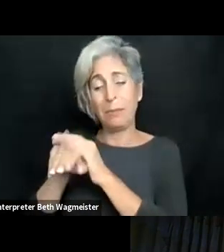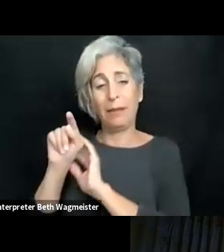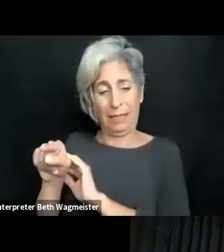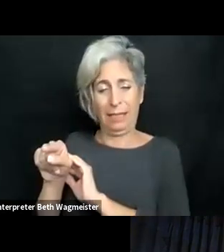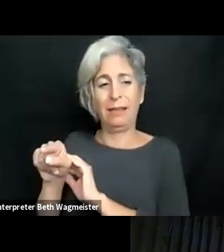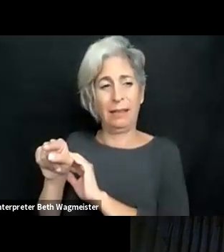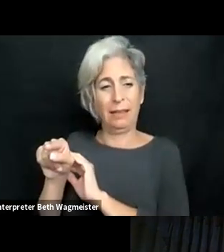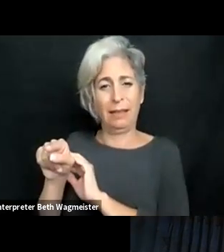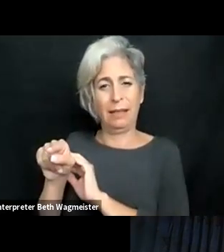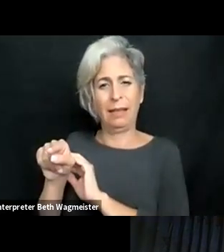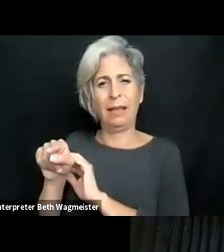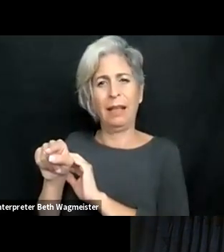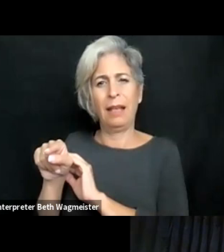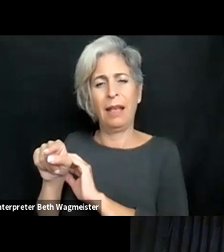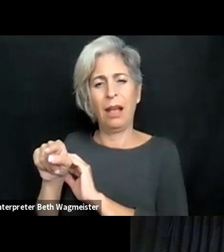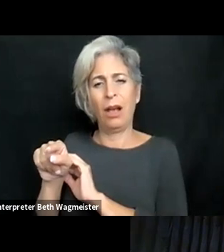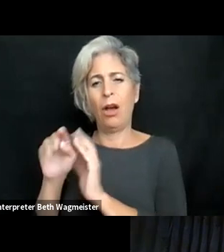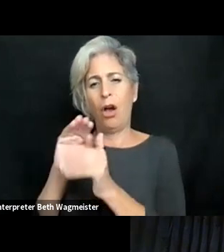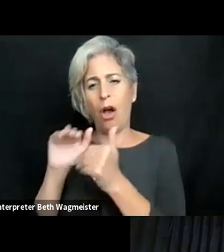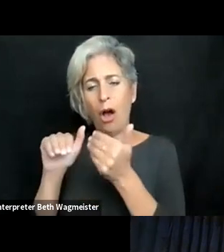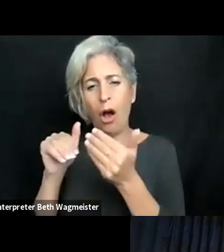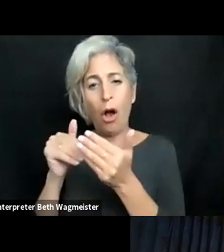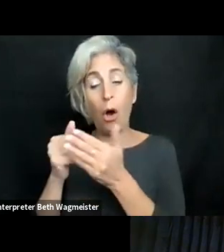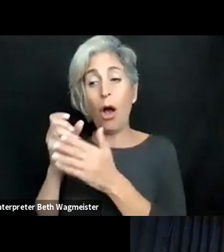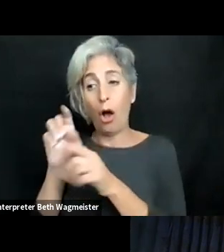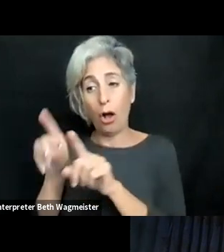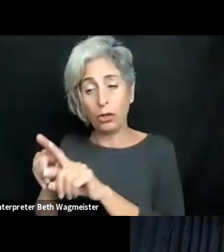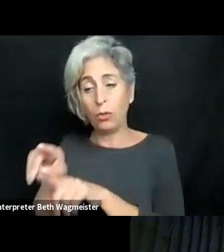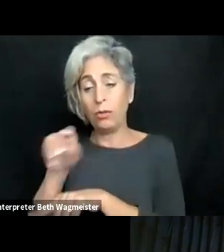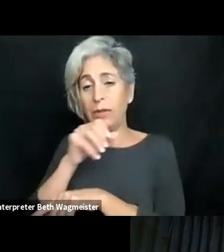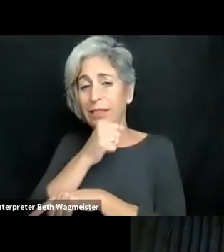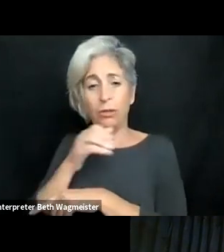Meta, they have this very clear message to support